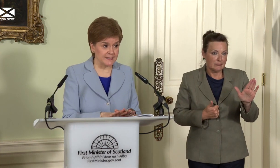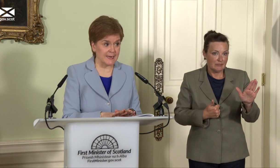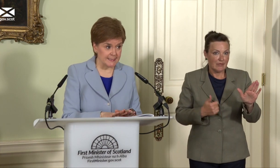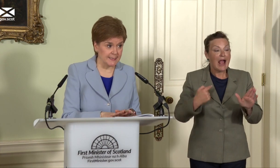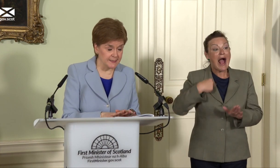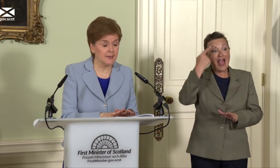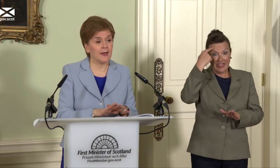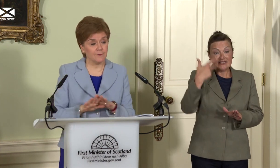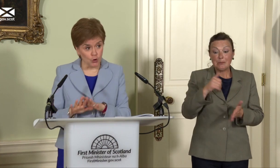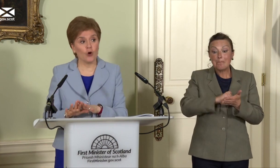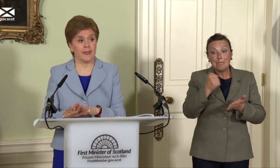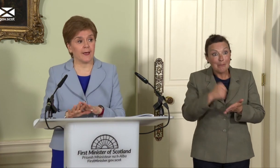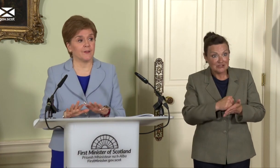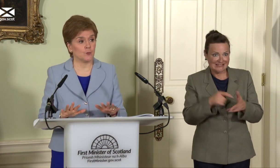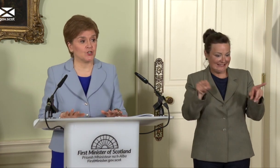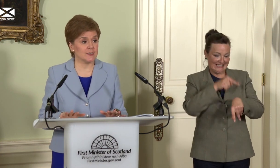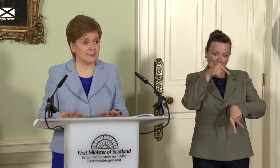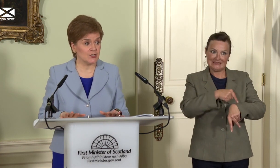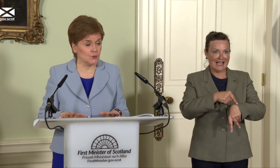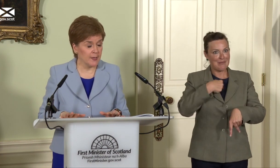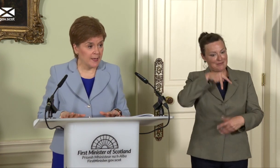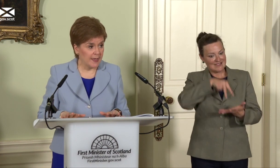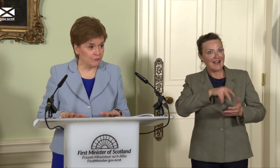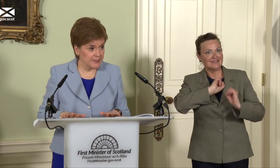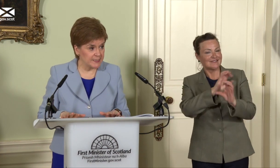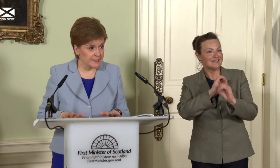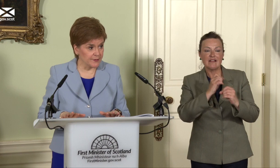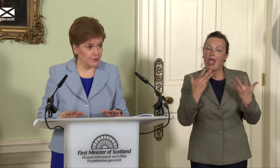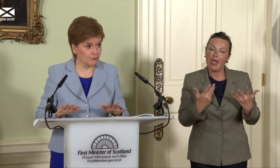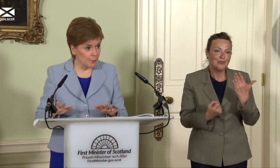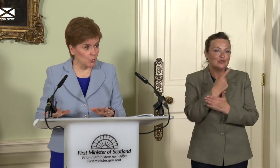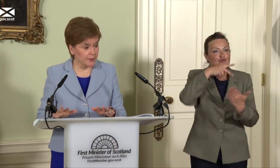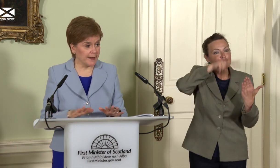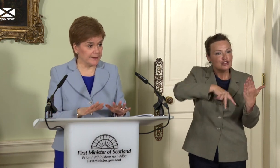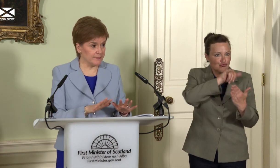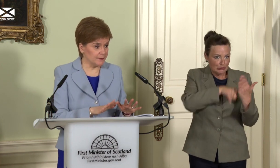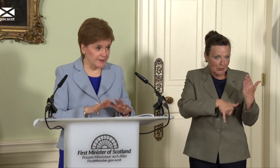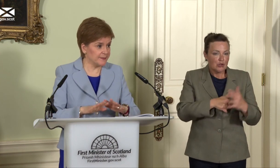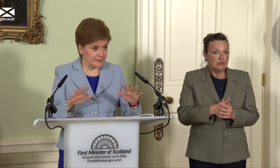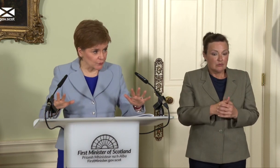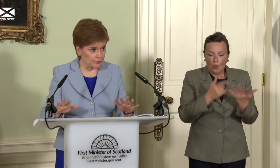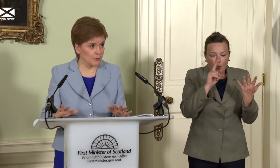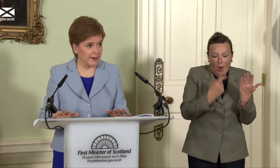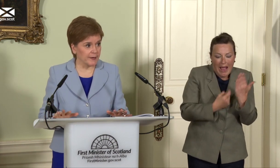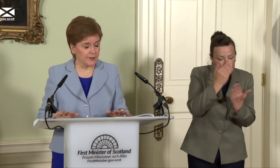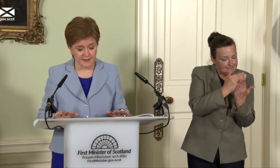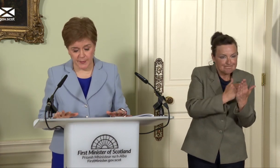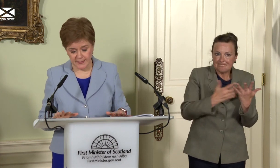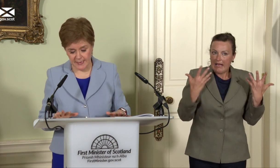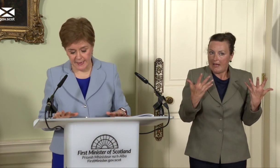standing here. I’ve not yet had the opportunity to read the report, the findings or any other aspect